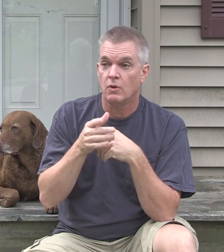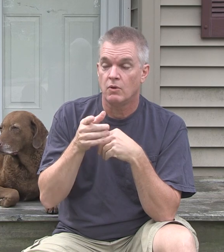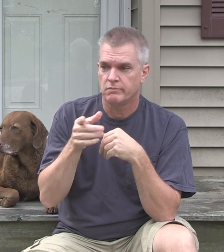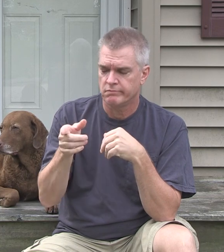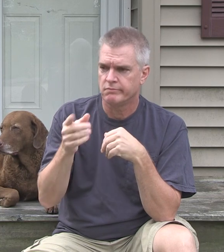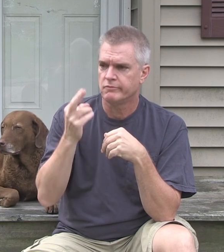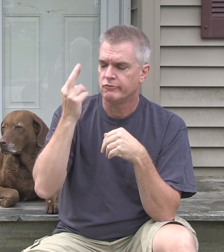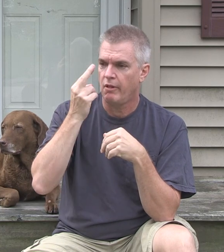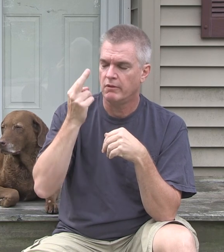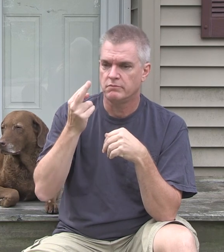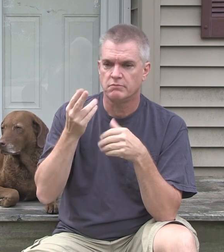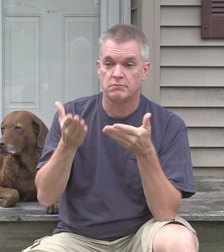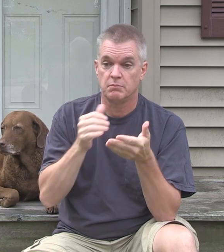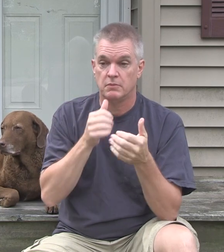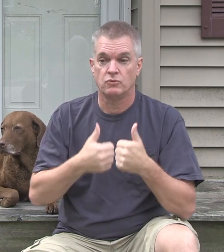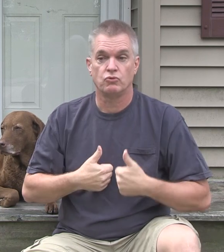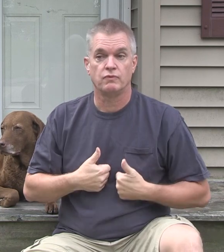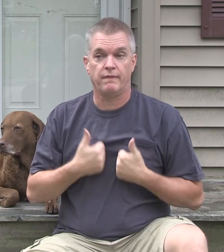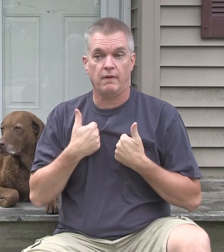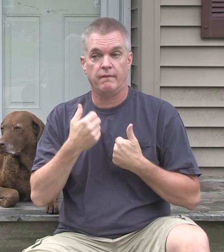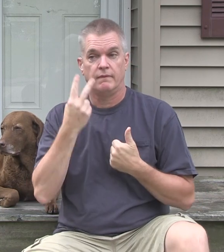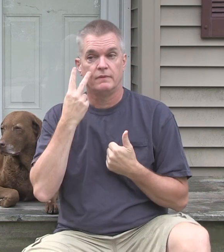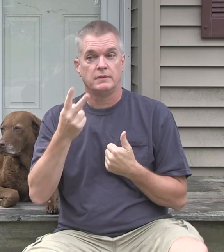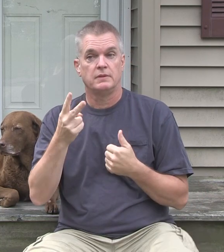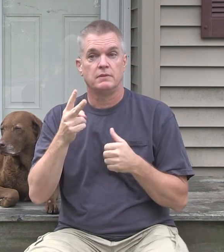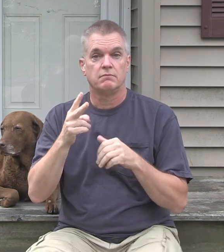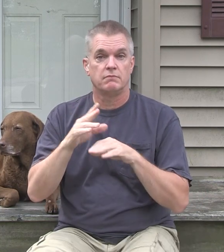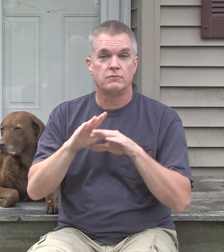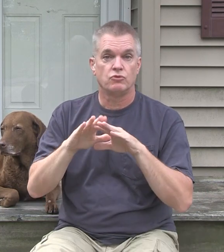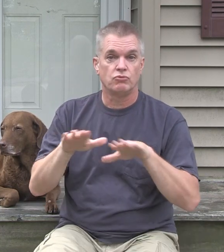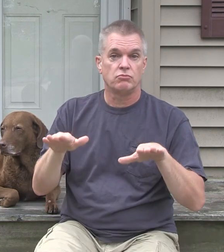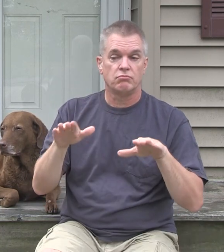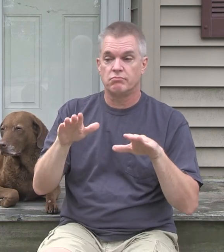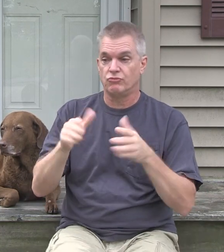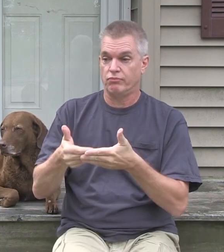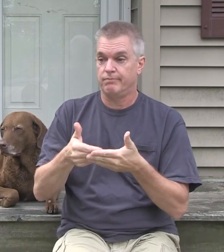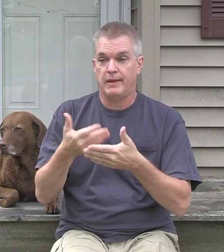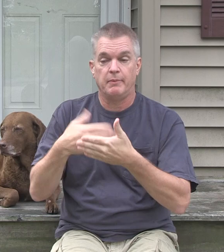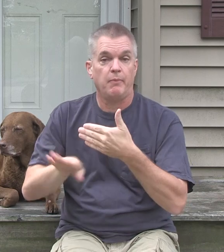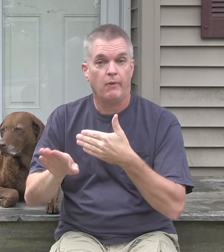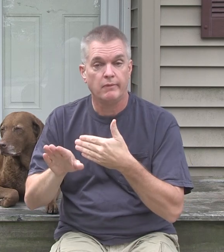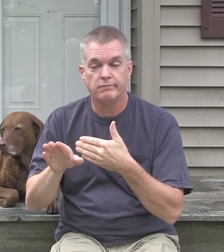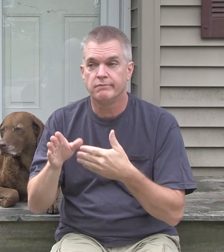At that point, he realized he would possibly not be there to see his child born, and would